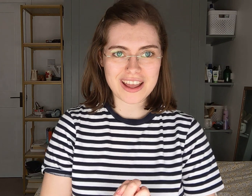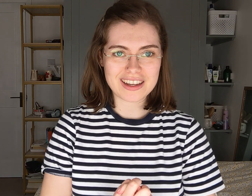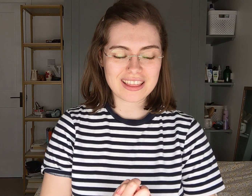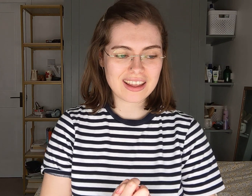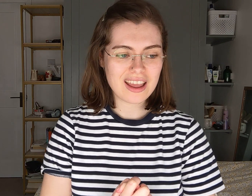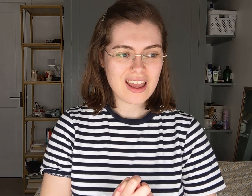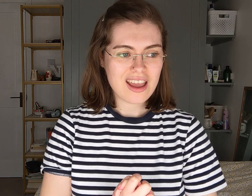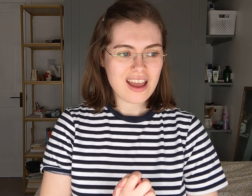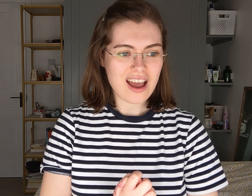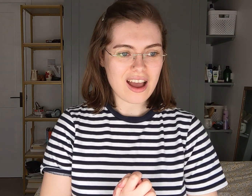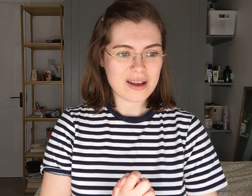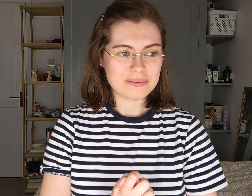for anything.But